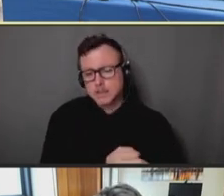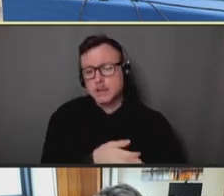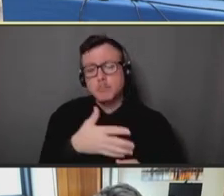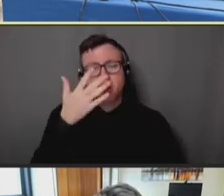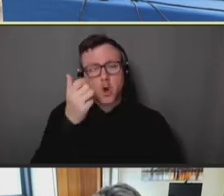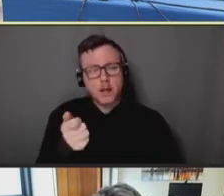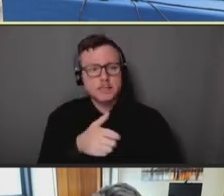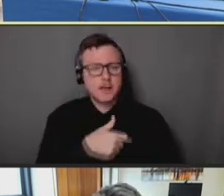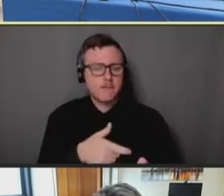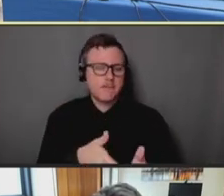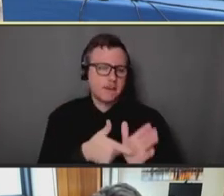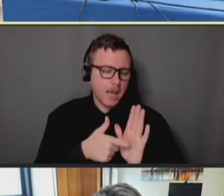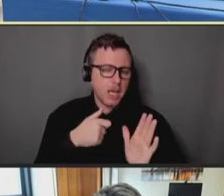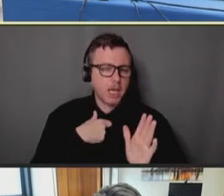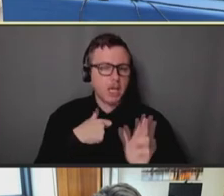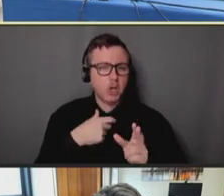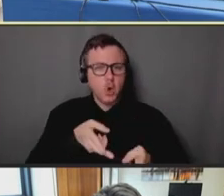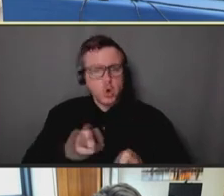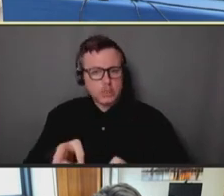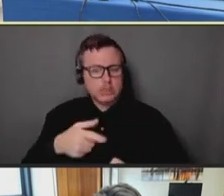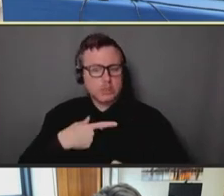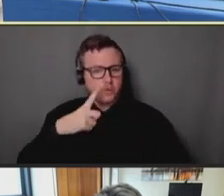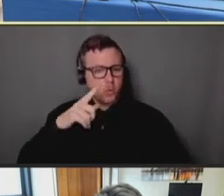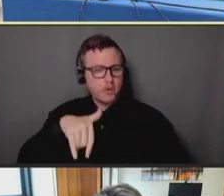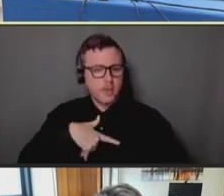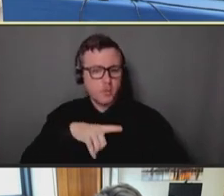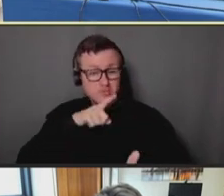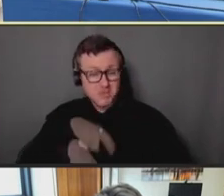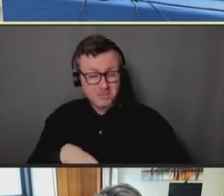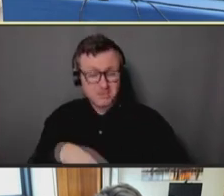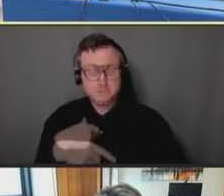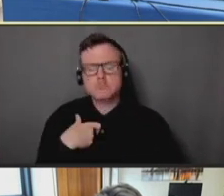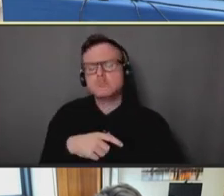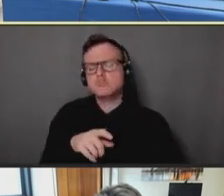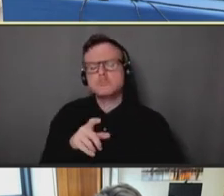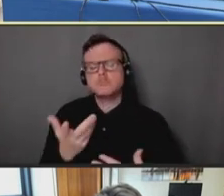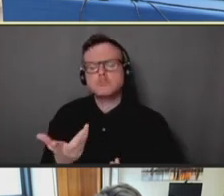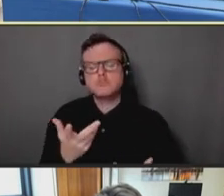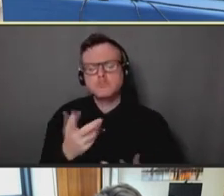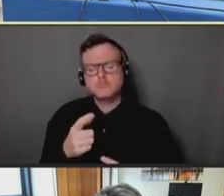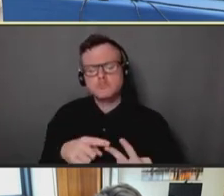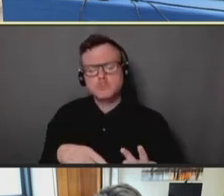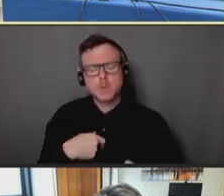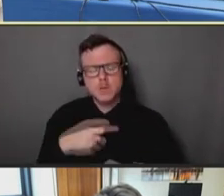and the urgencies of the response. So a couple of questions is, to what degree do you foresee